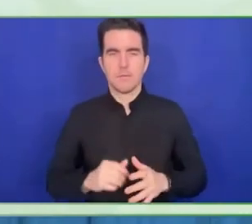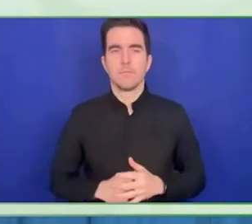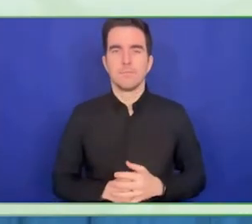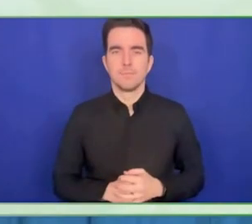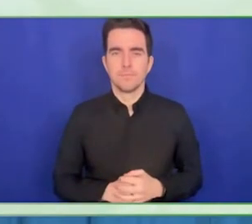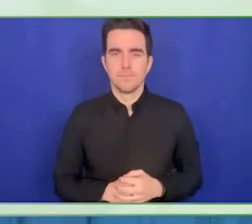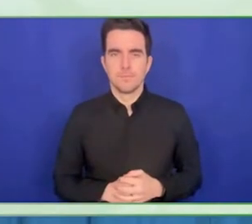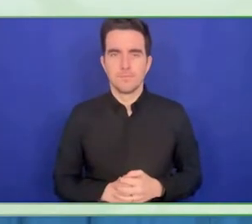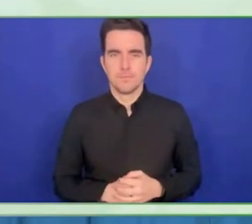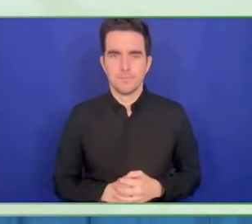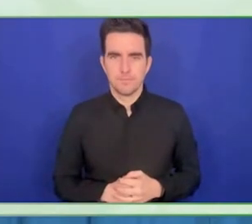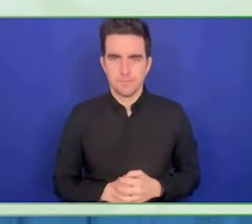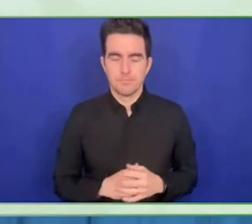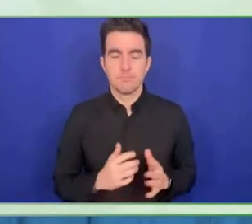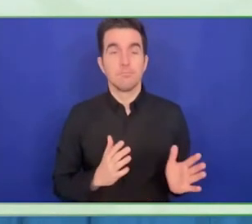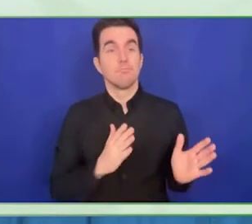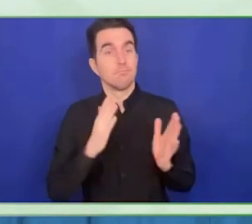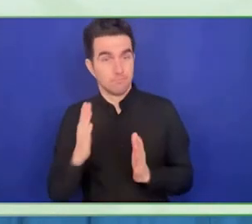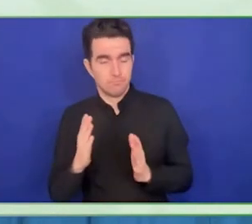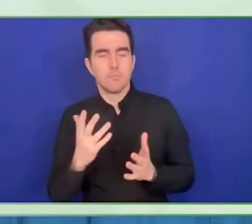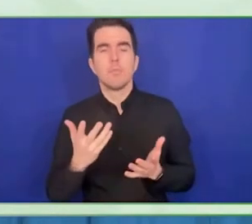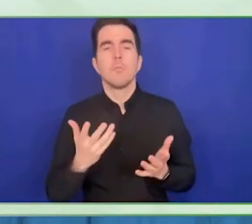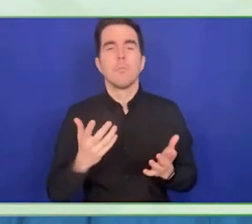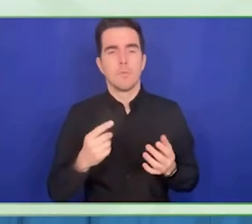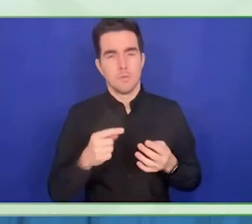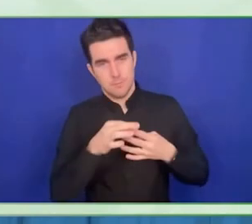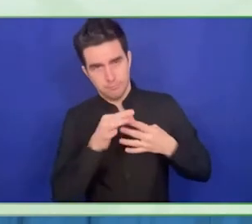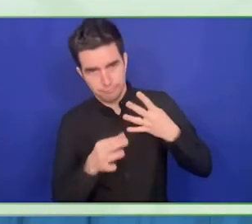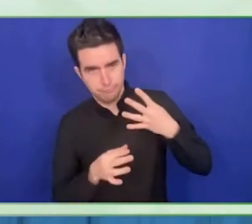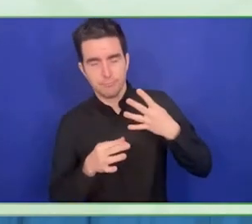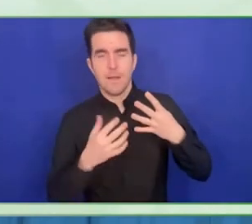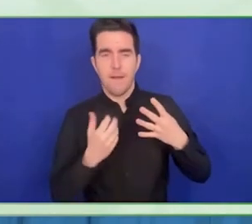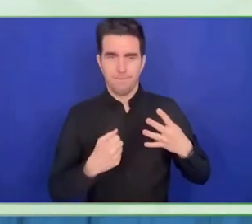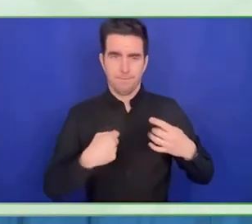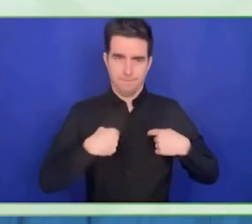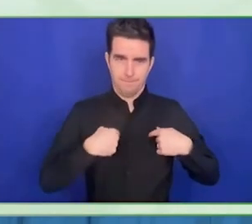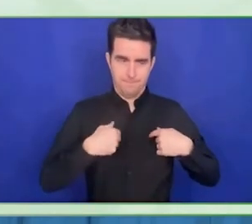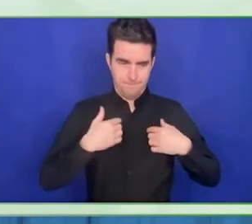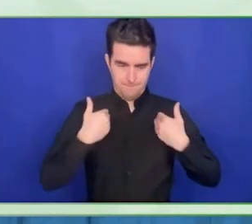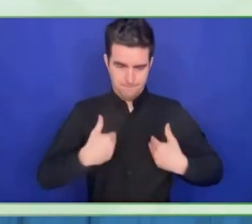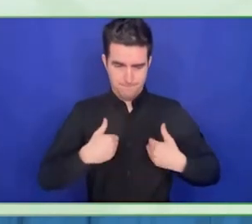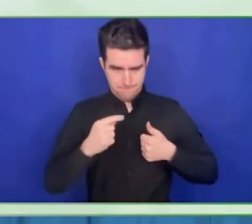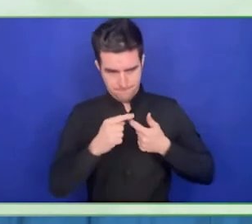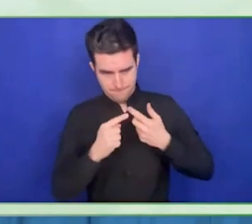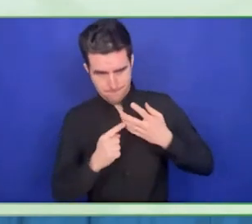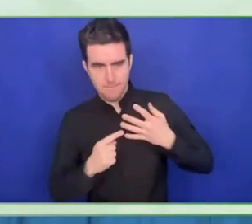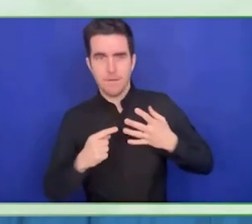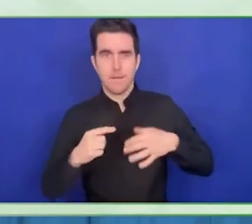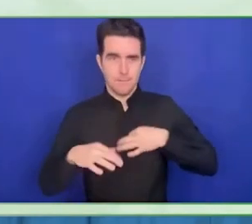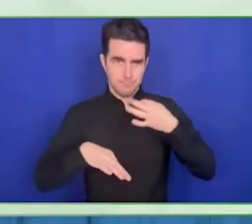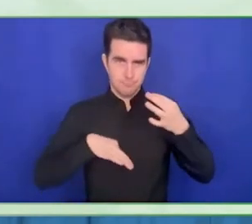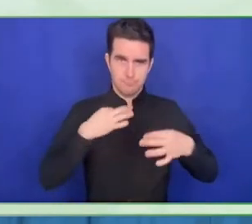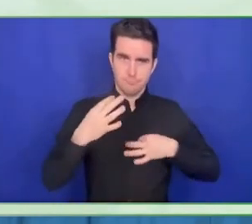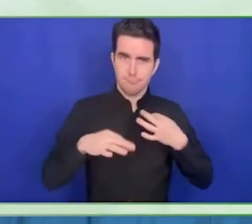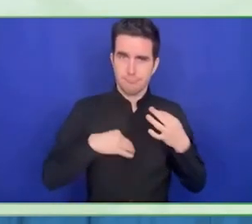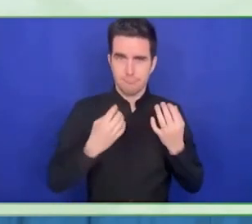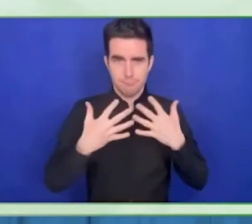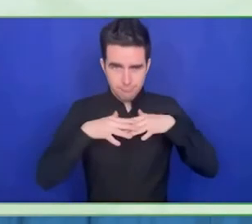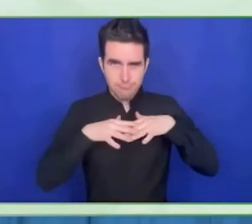in Mexico we are working with a group looking at autism and we work